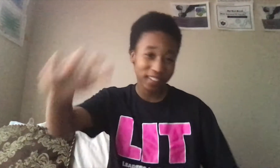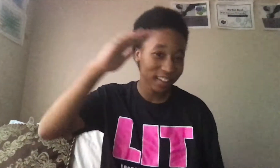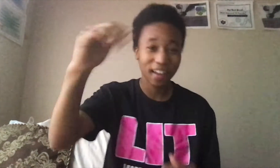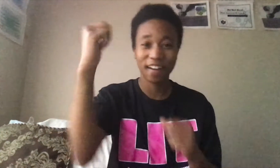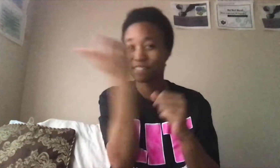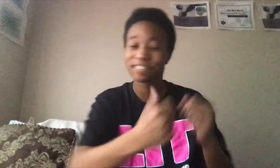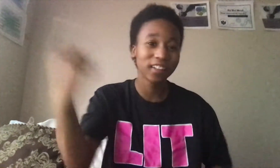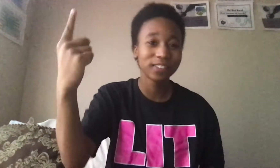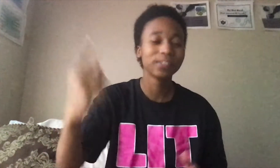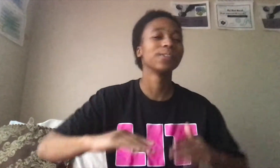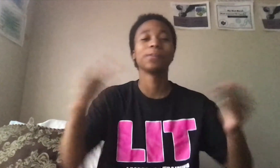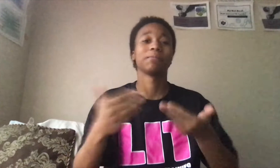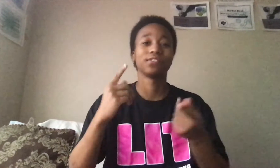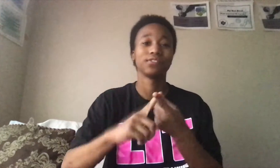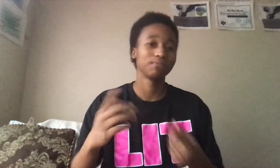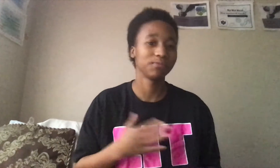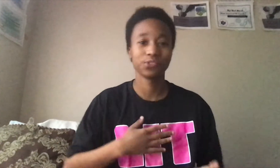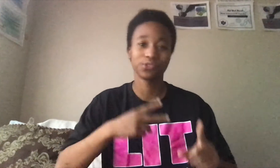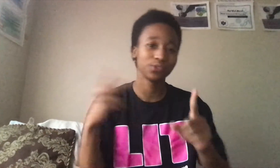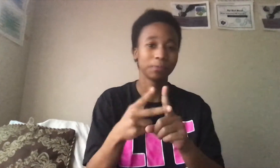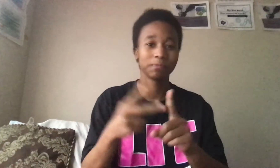Hi everyone! Welcome to my youtube!